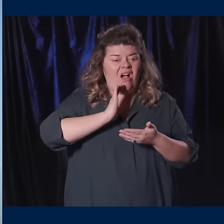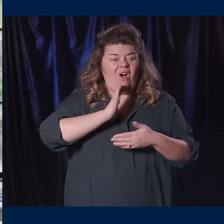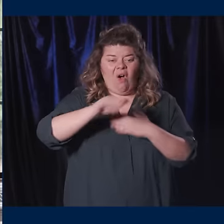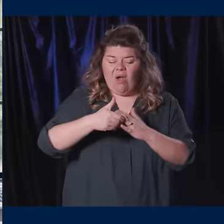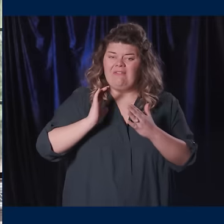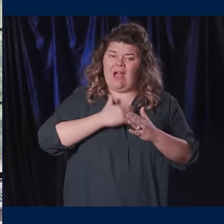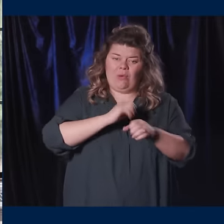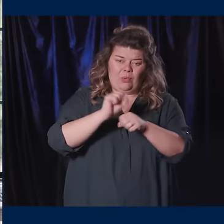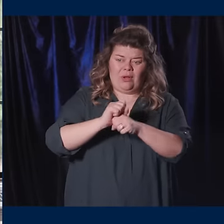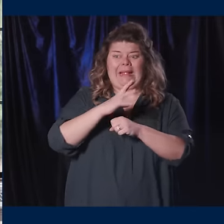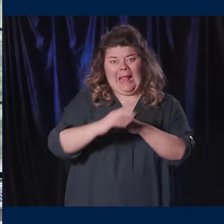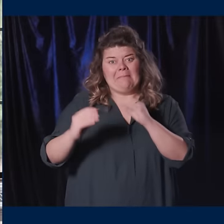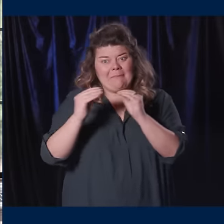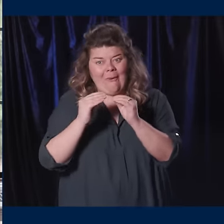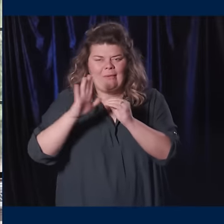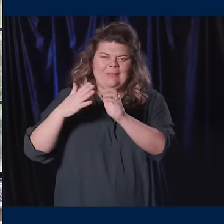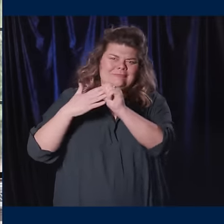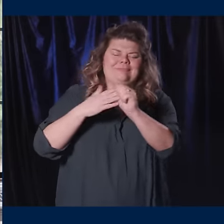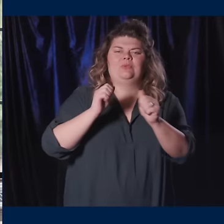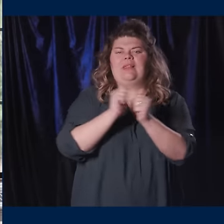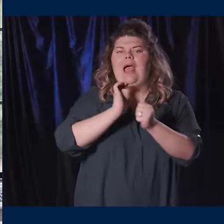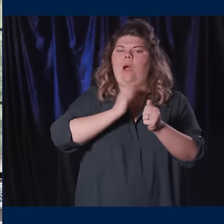All of these efforts — and more — will be guided by our